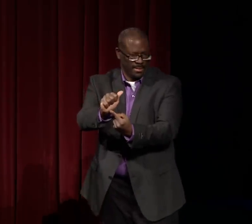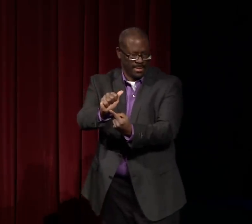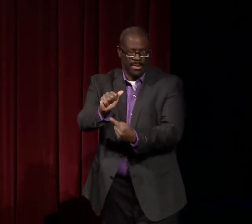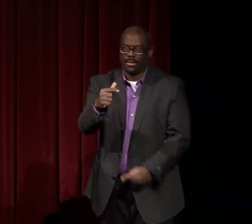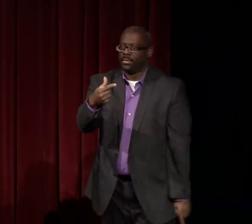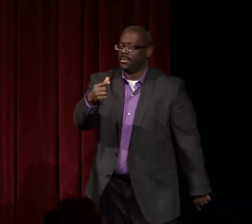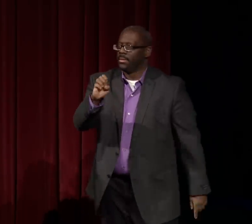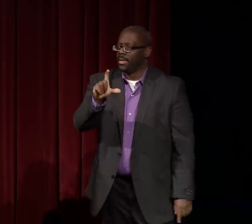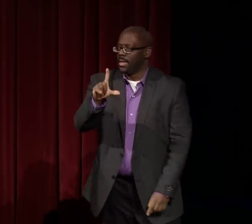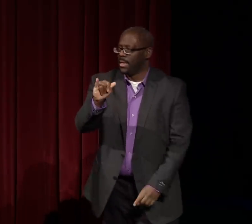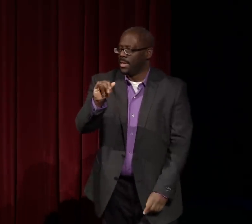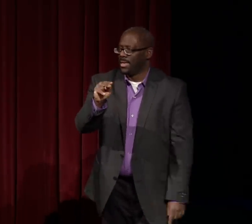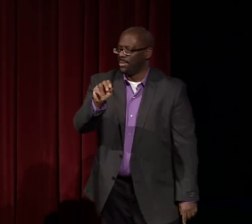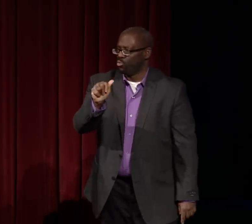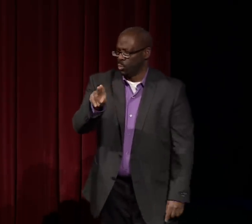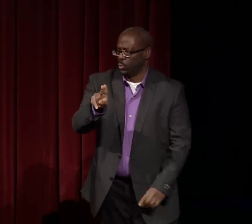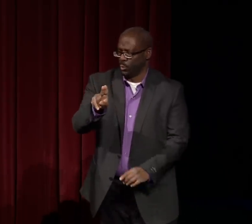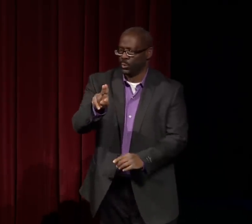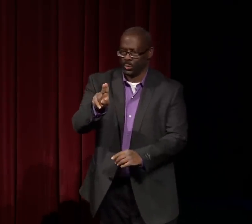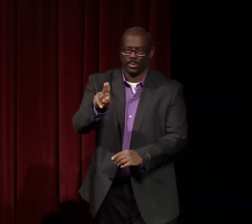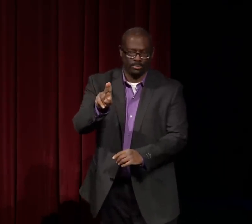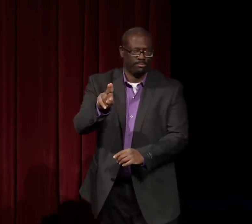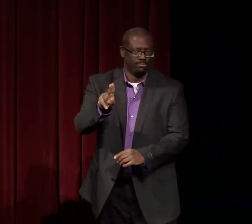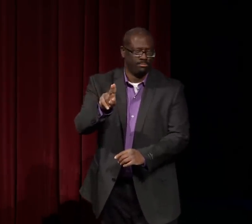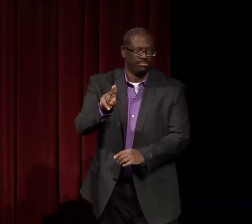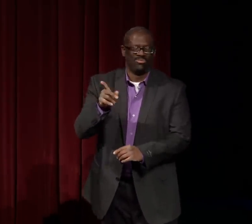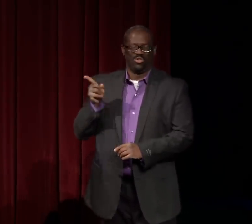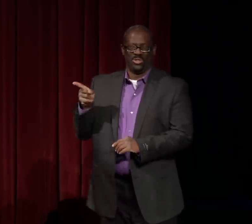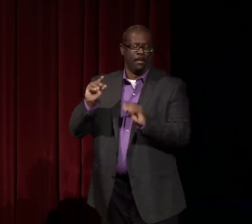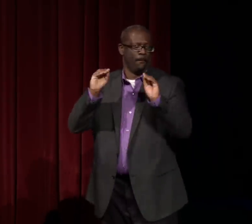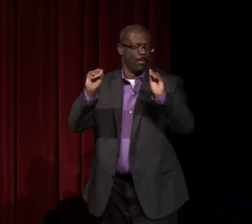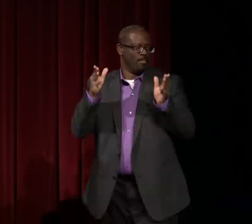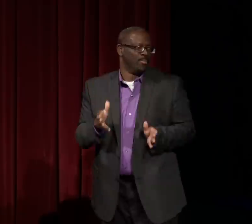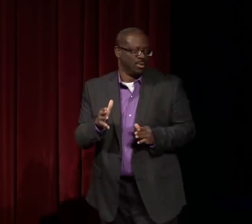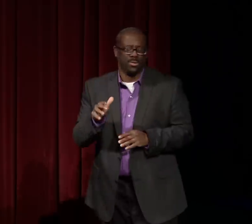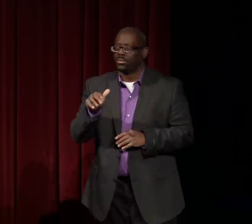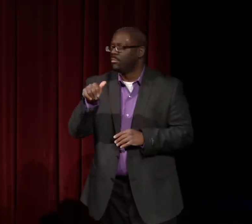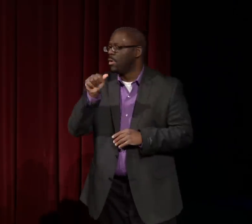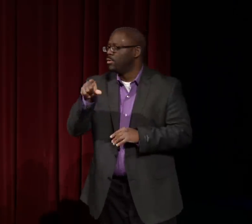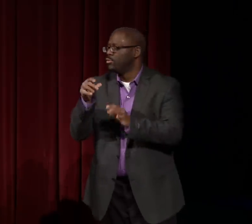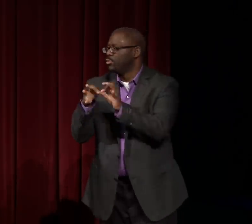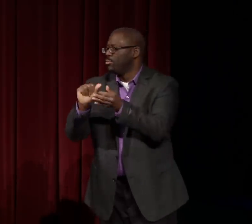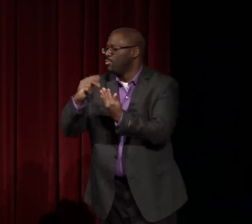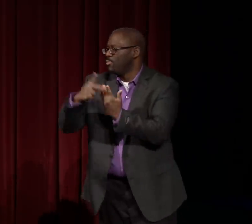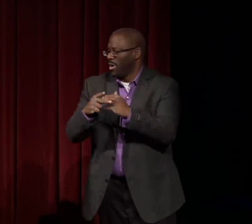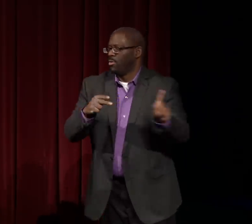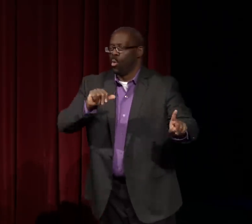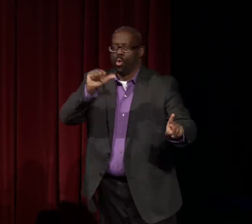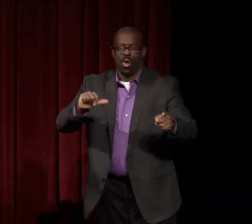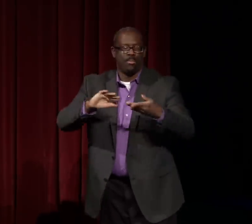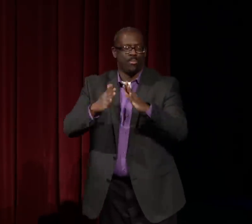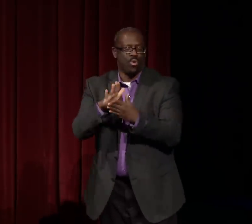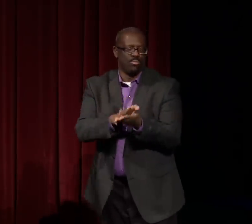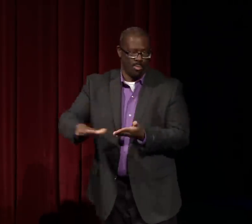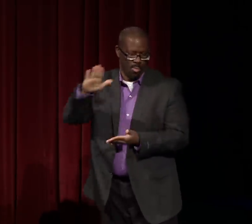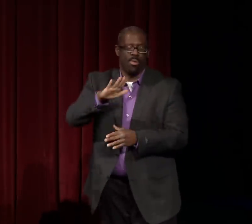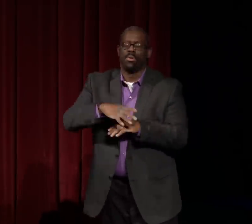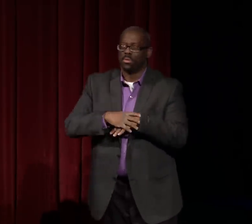I was talking to a colleague of mine, Lisa Gelineau, she's an instructor in the interpreting program